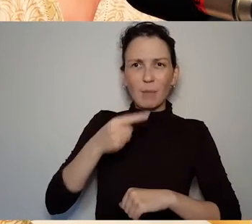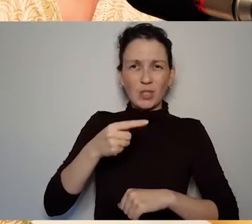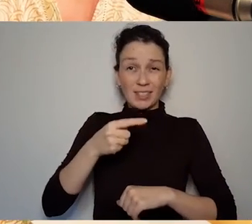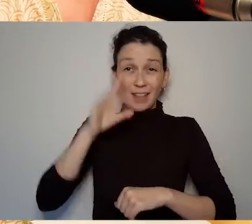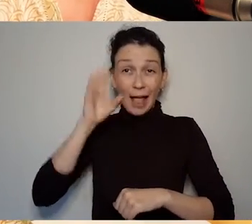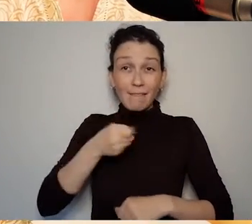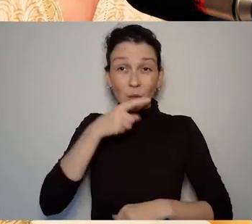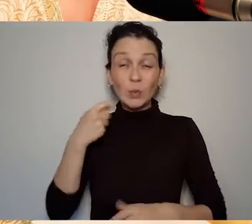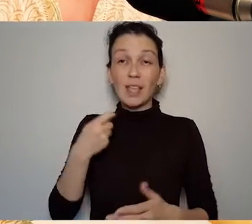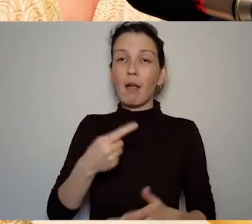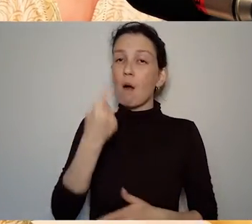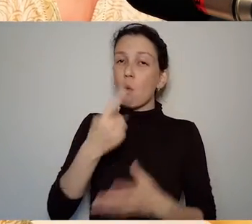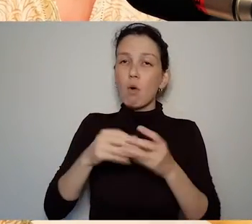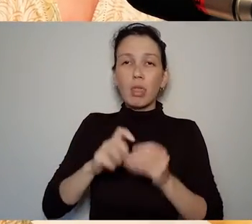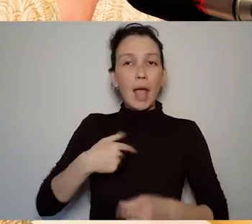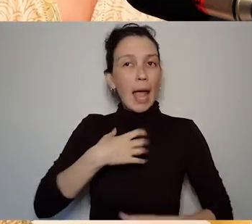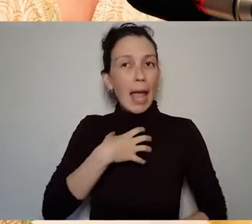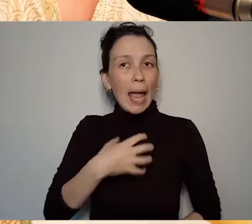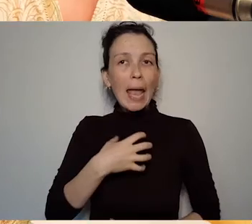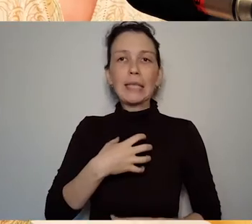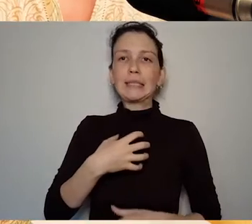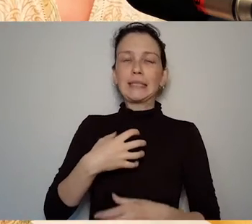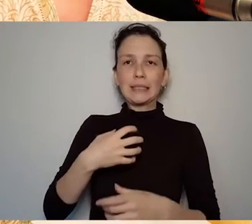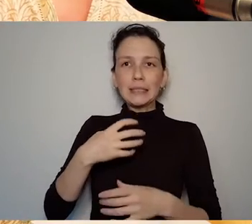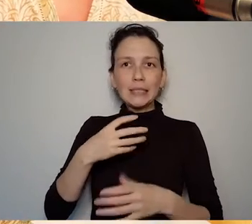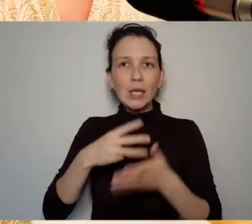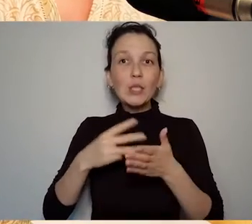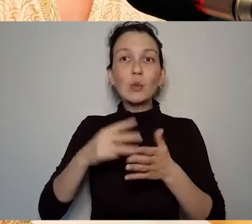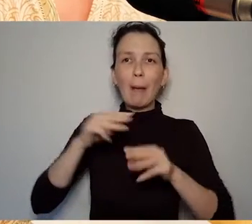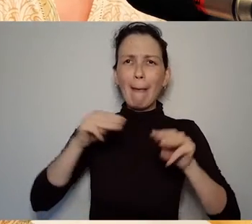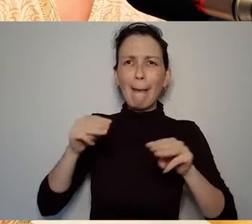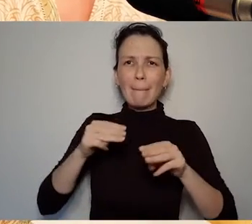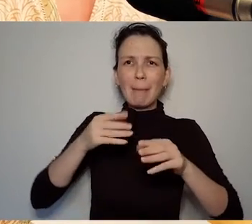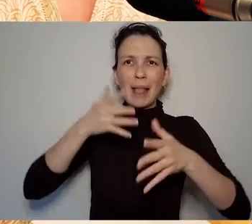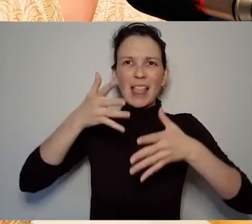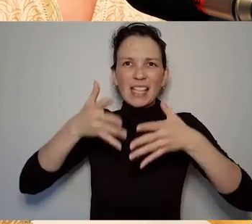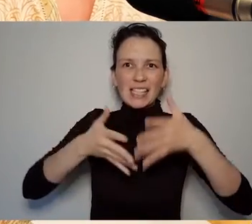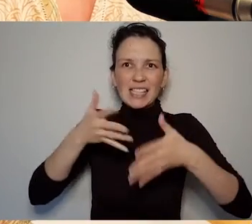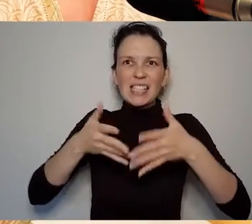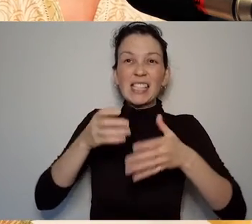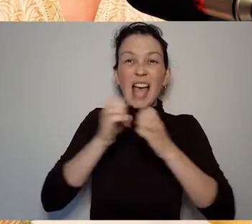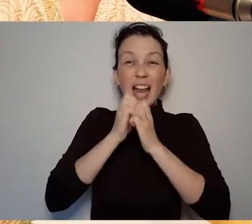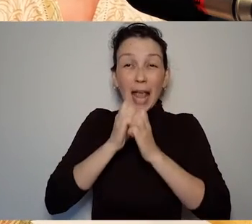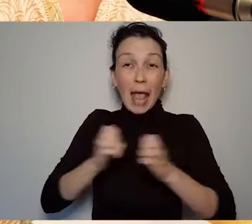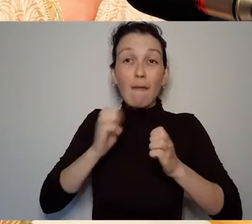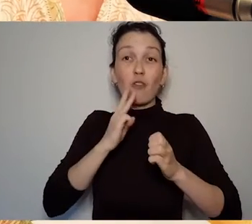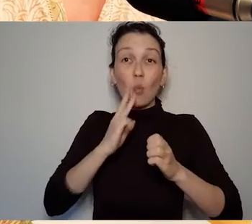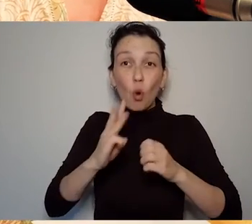the song and it was really funny you know and especially when the song is I tell you what I